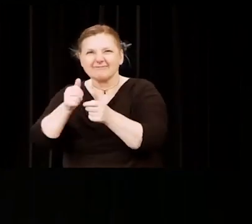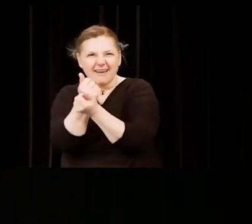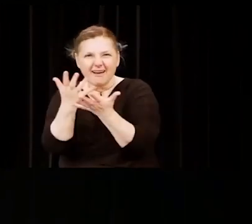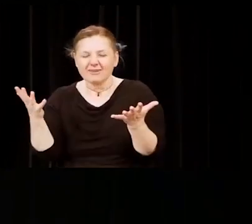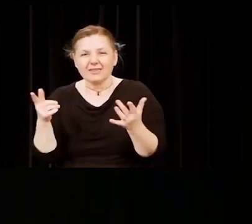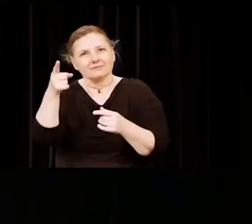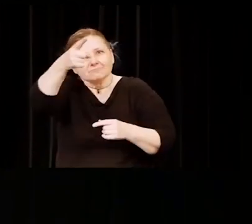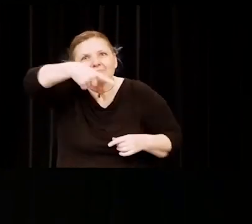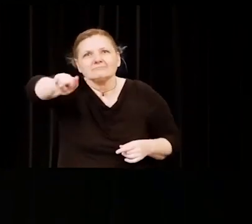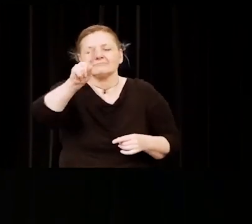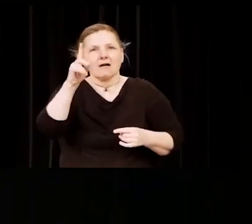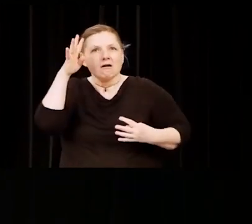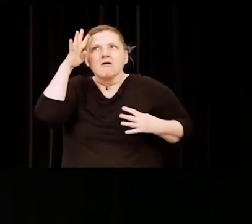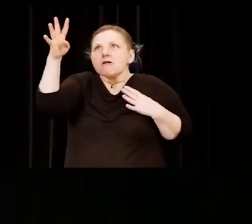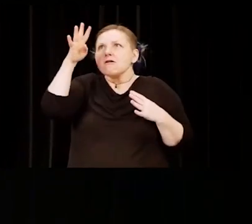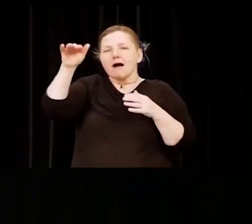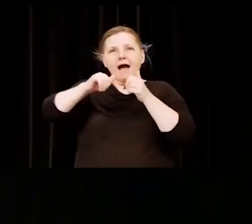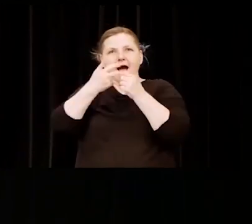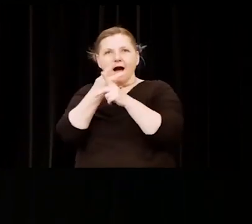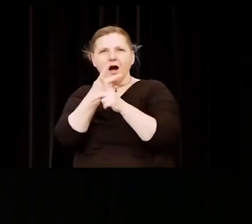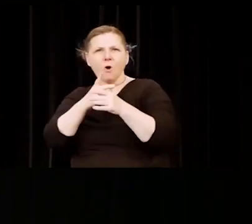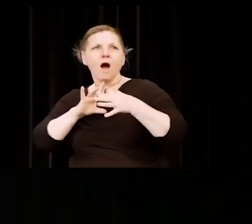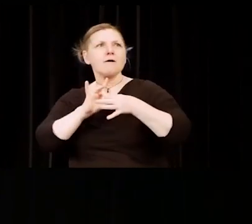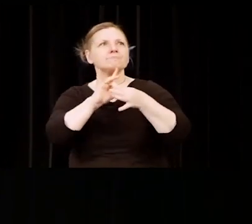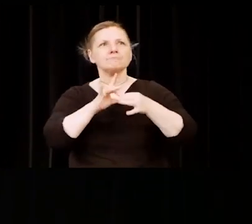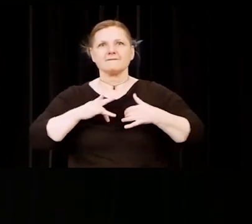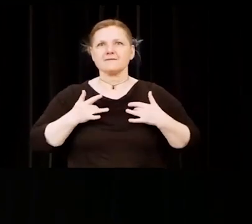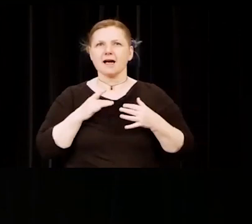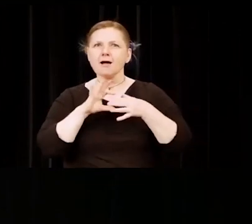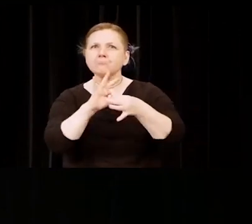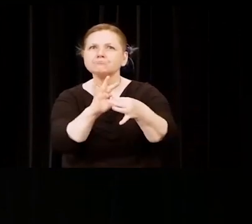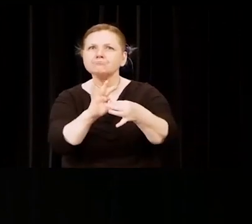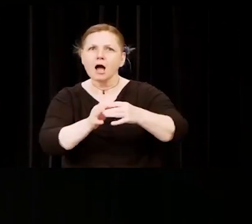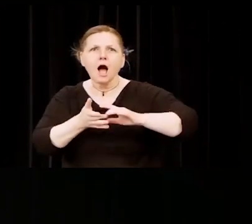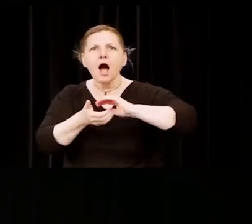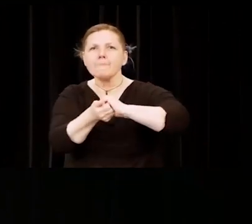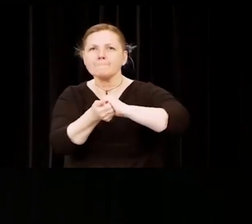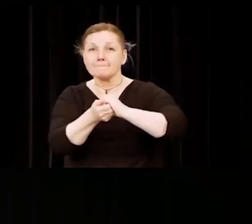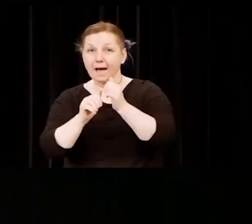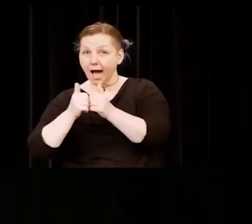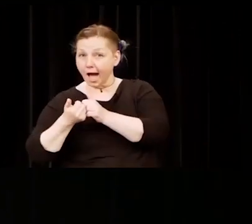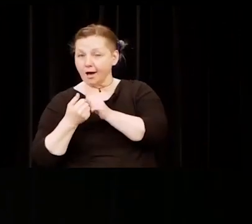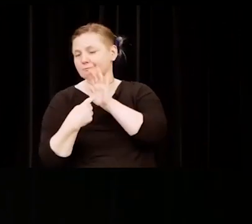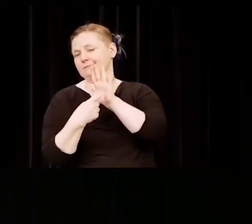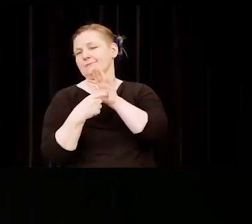You found creative ways to stay connected, like playing online Pictionary with your peers.